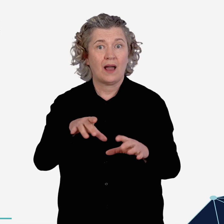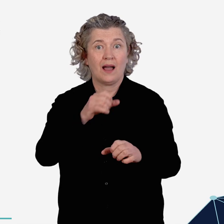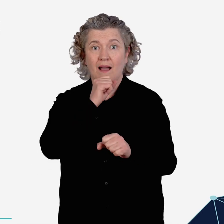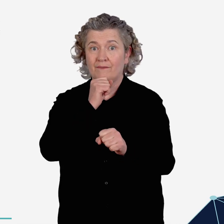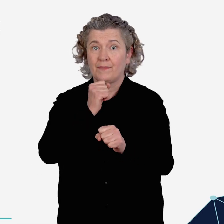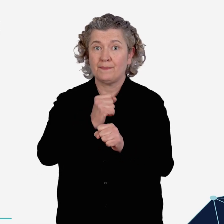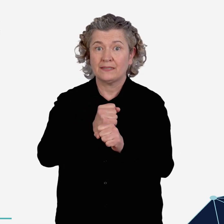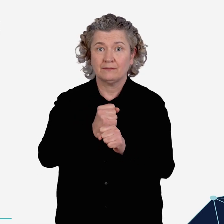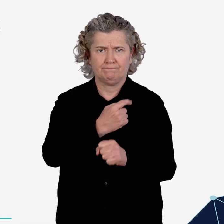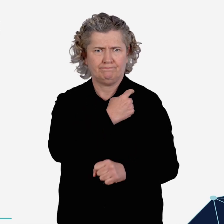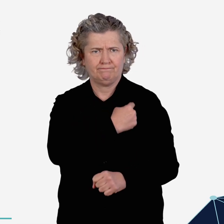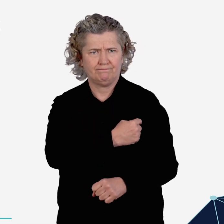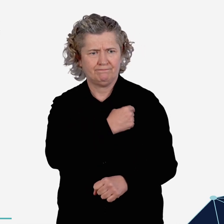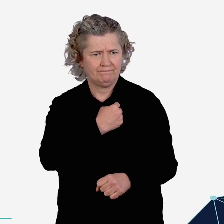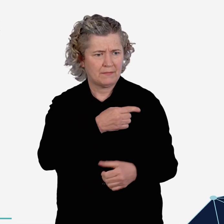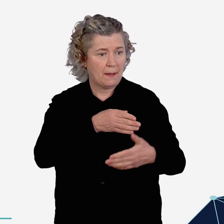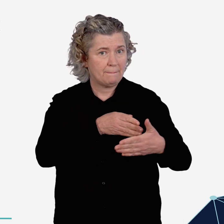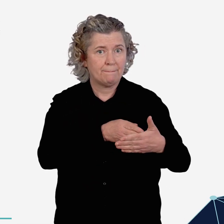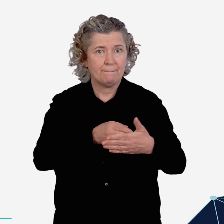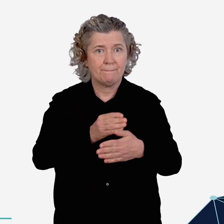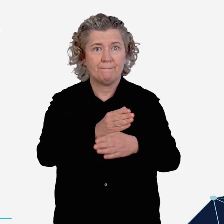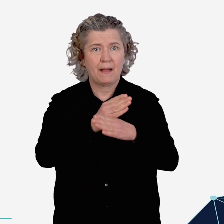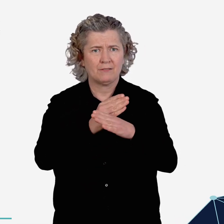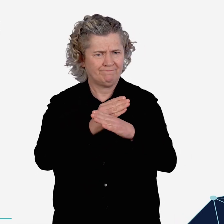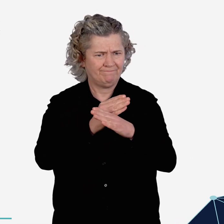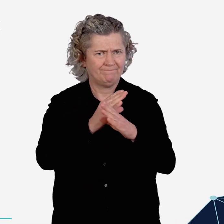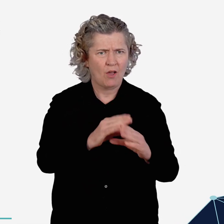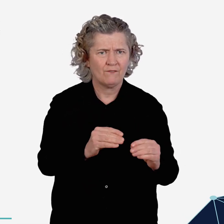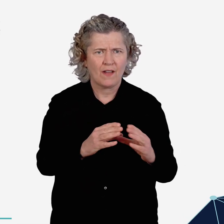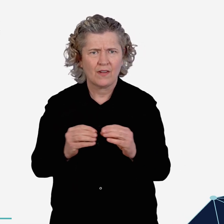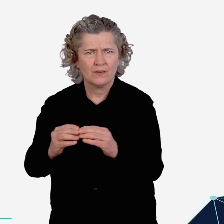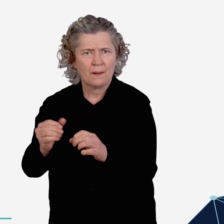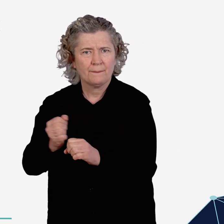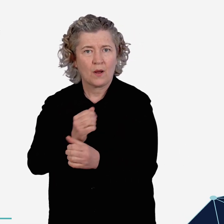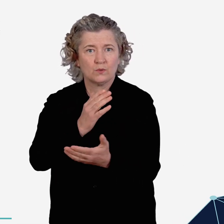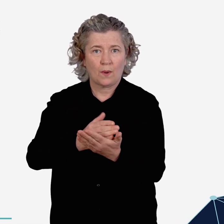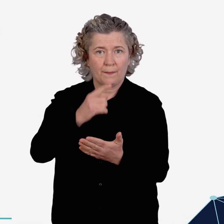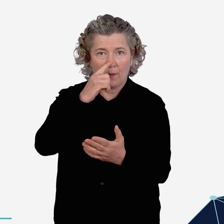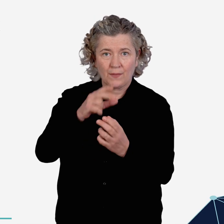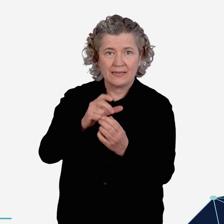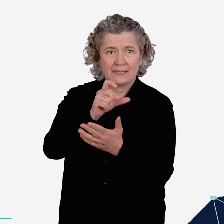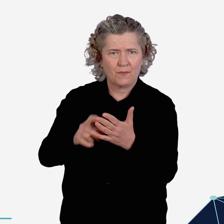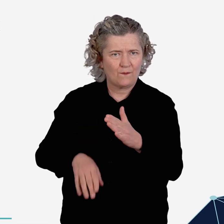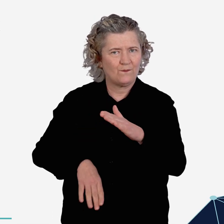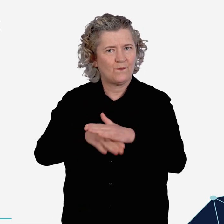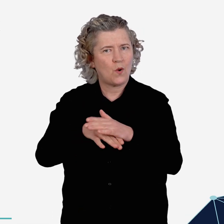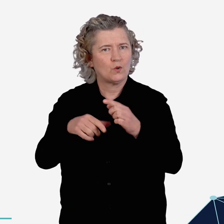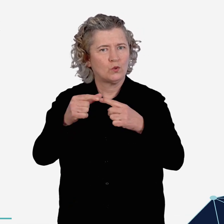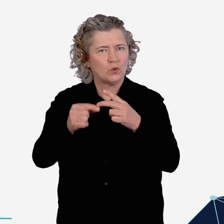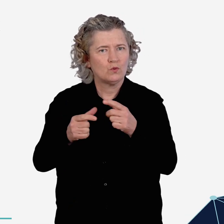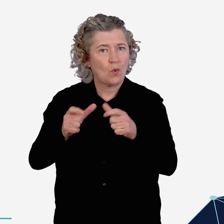The Australian Government is committed to removing barriers to enable people with disability to exercise full choice